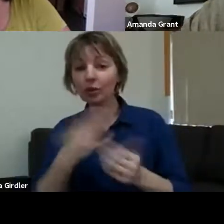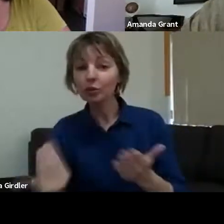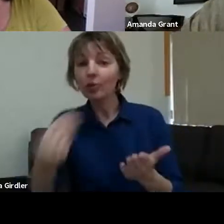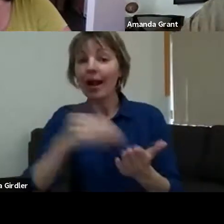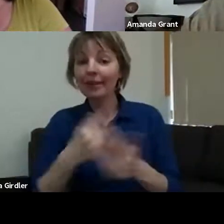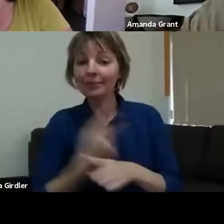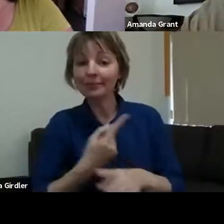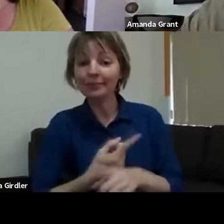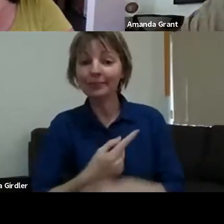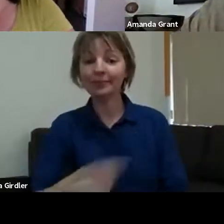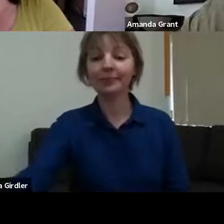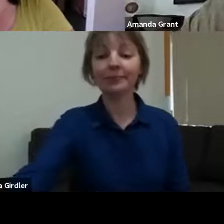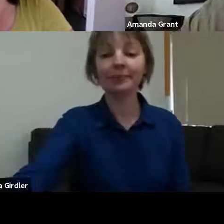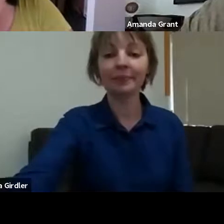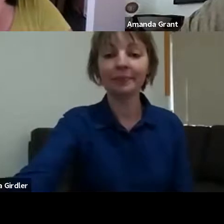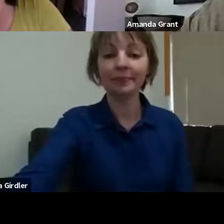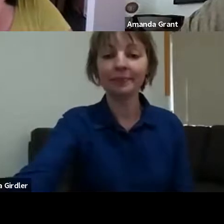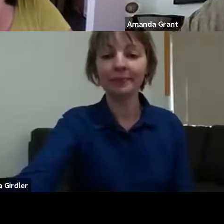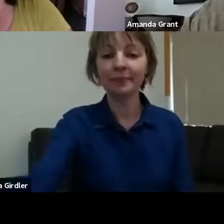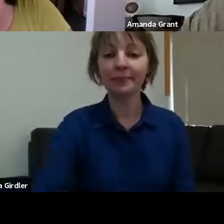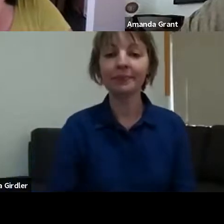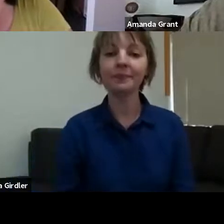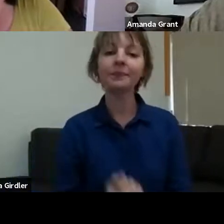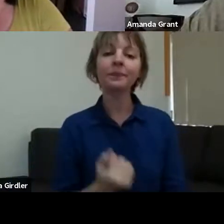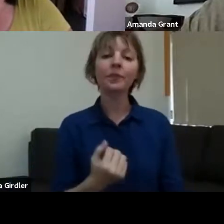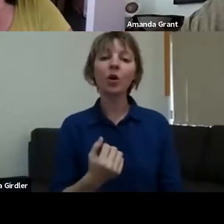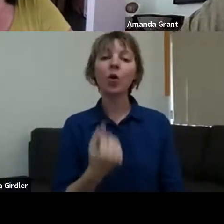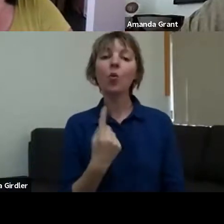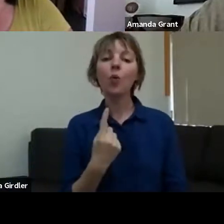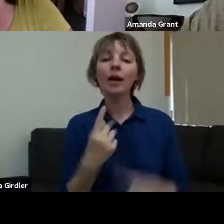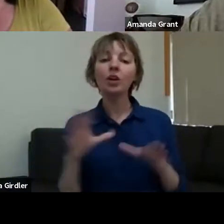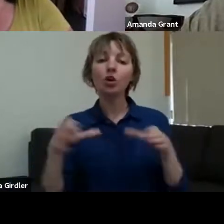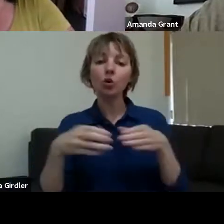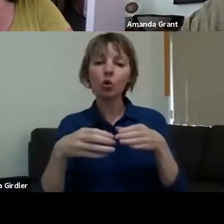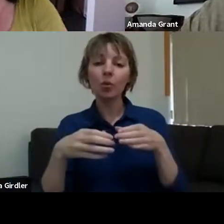groups of people that we catered for since, unexpectedly in a way -